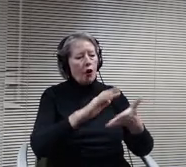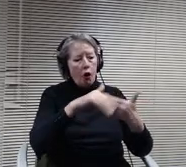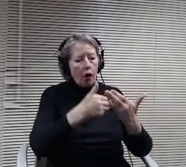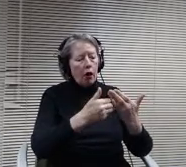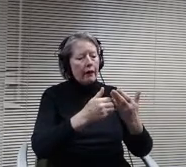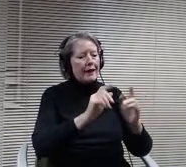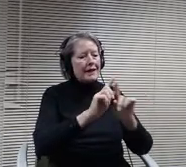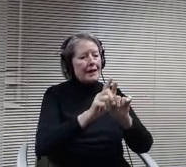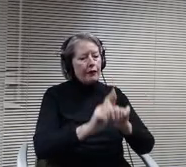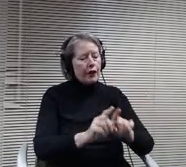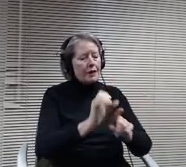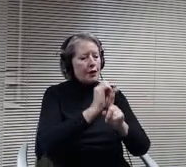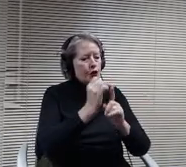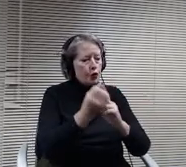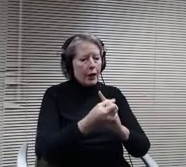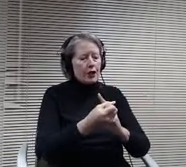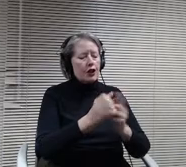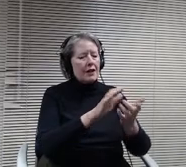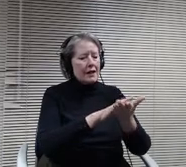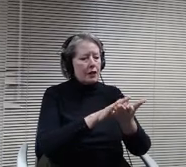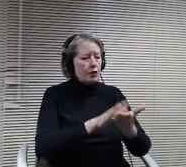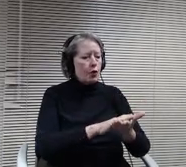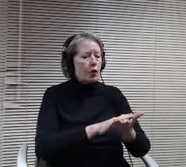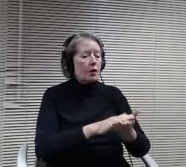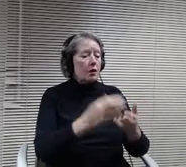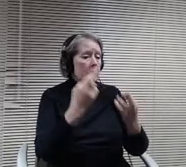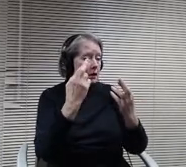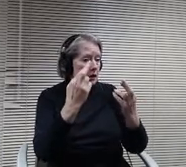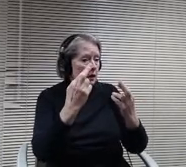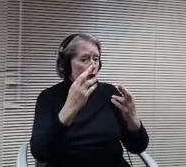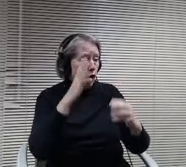it if it stays here and continues to trend down some, it